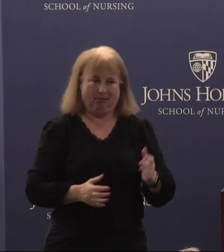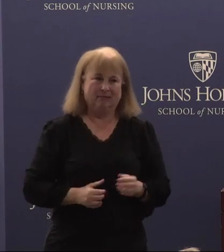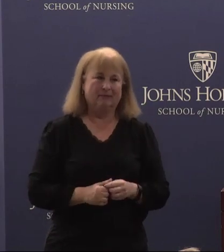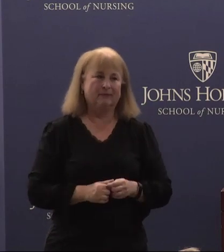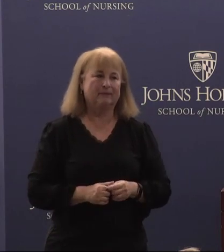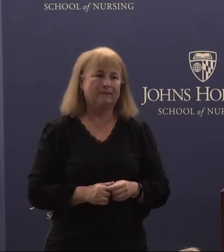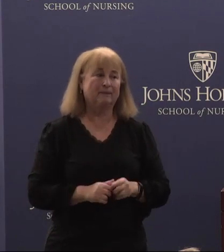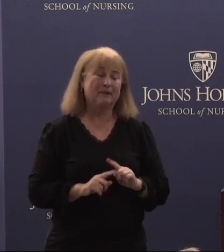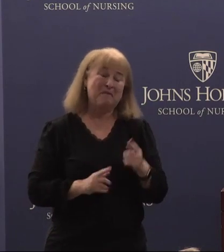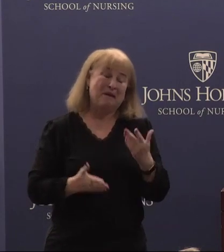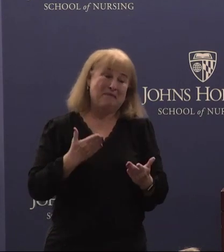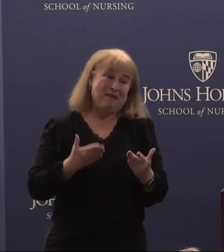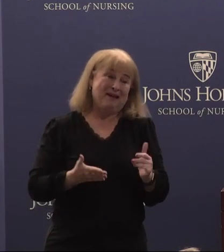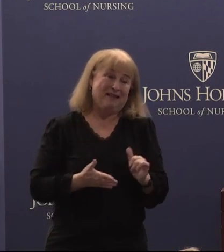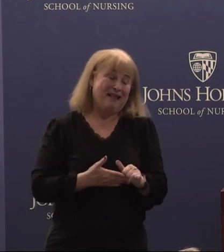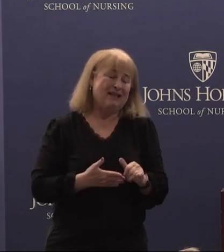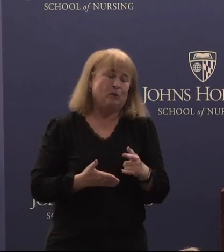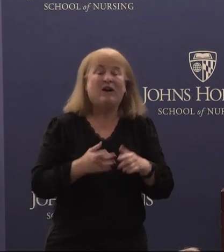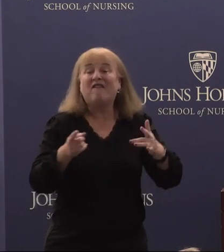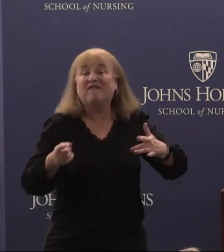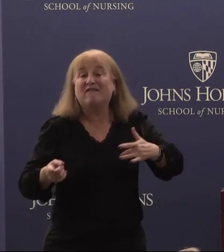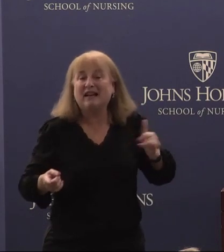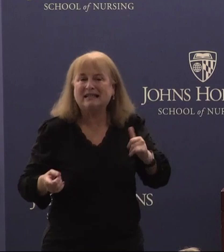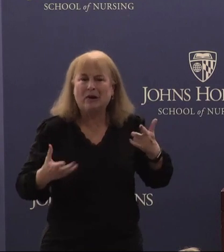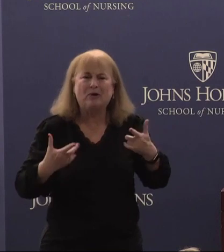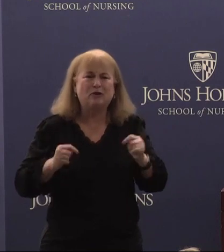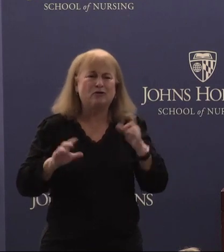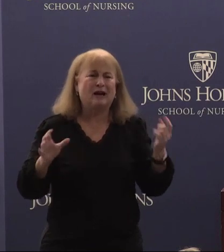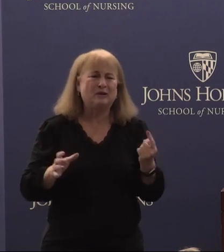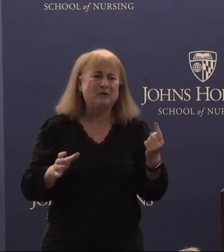but perhaps that's what it feels like when you're trying to do something a little bit